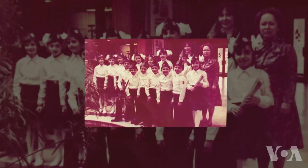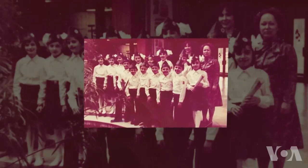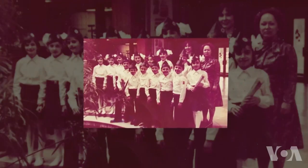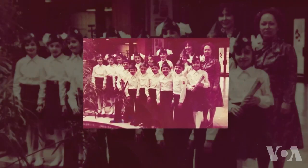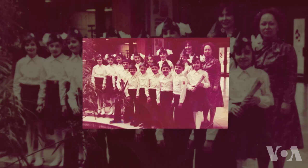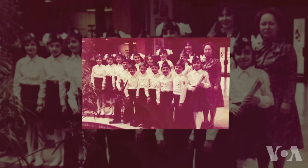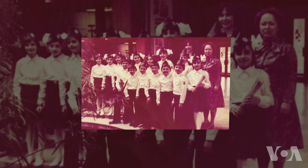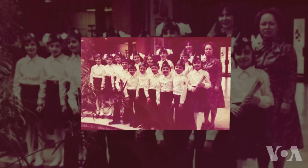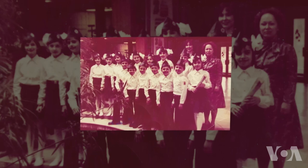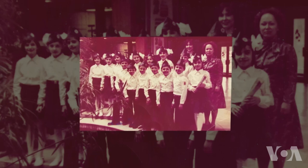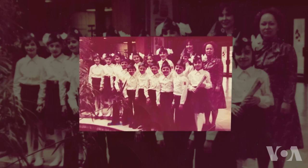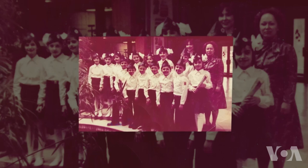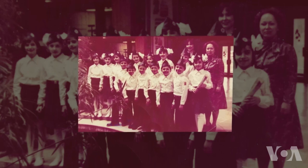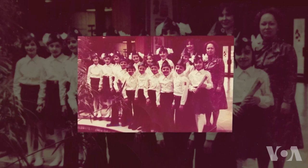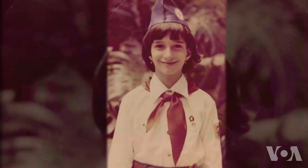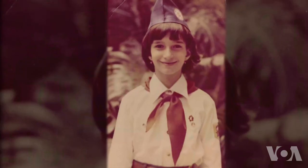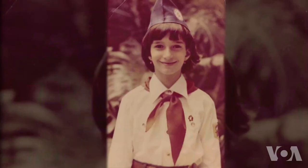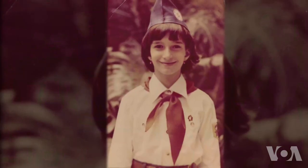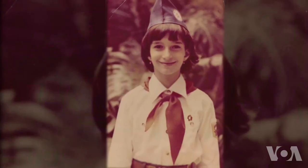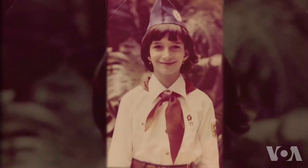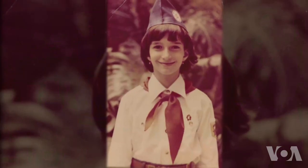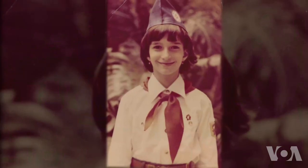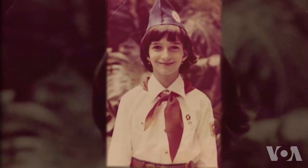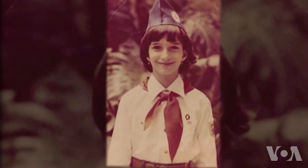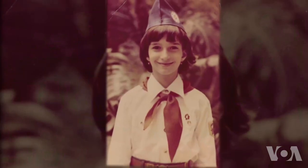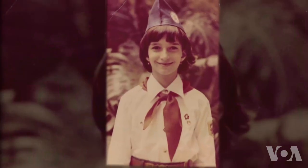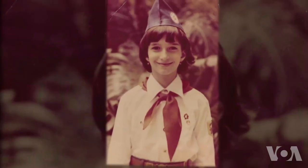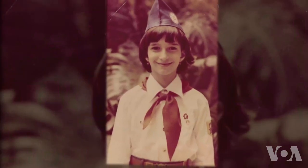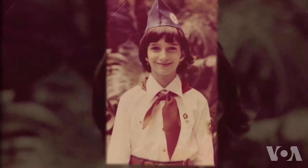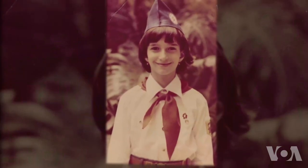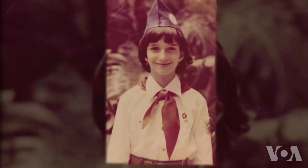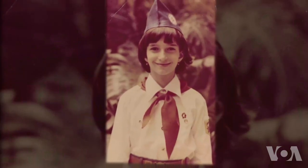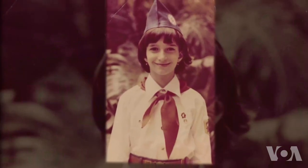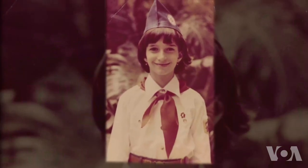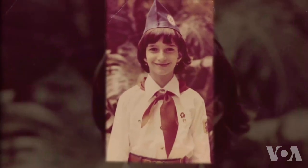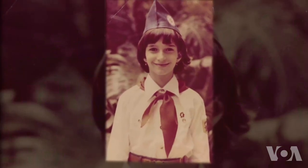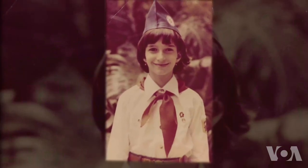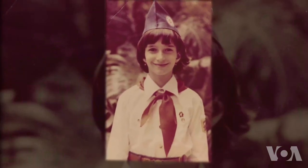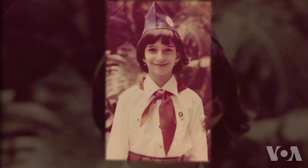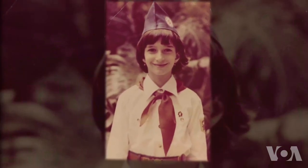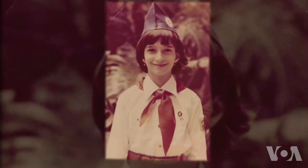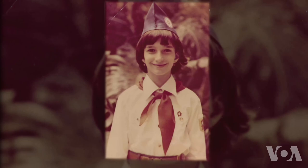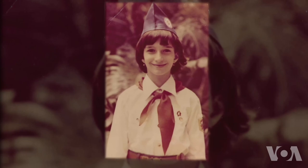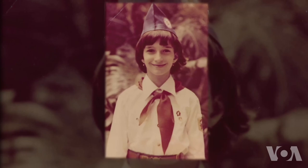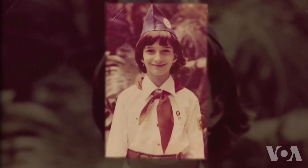As I was growing up, I had the full support of my friends. But there were a few teachers who looked down at me because I was the only one who was Jewish in the school.